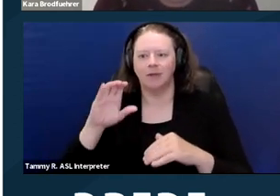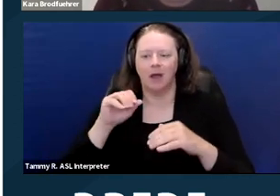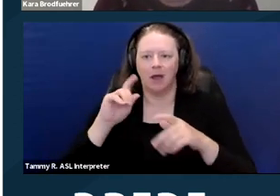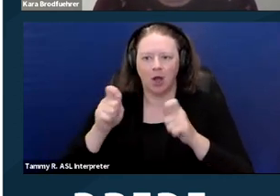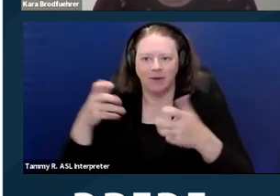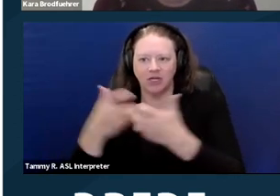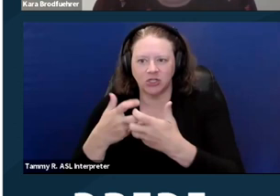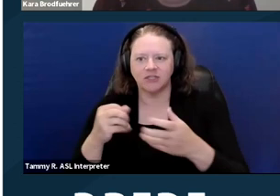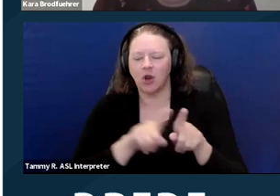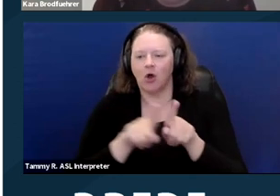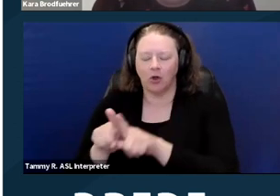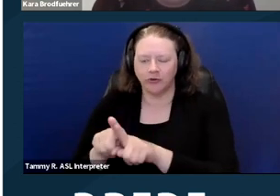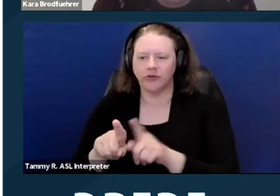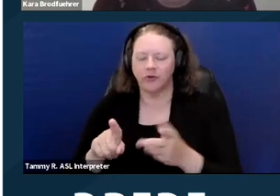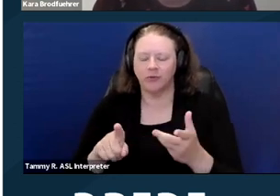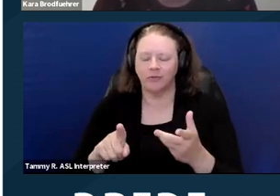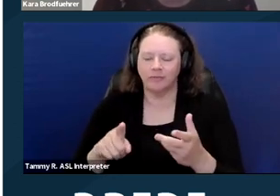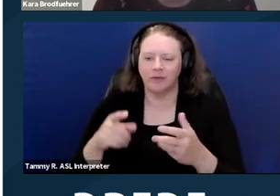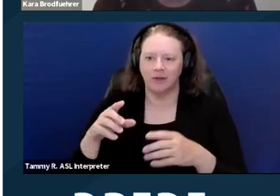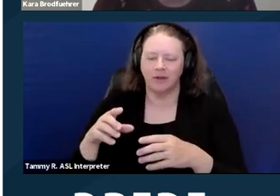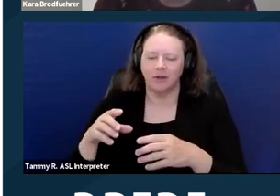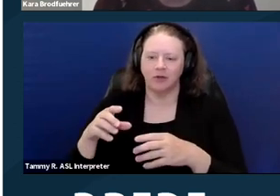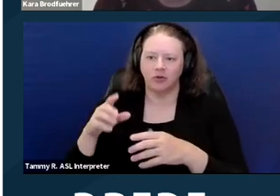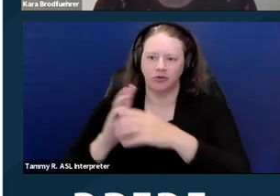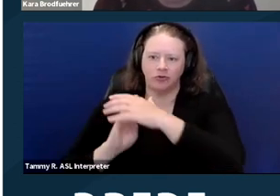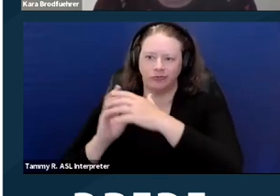So this is just a bit about what we do. I think most people know us as the agency